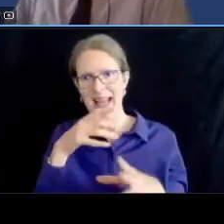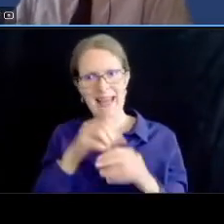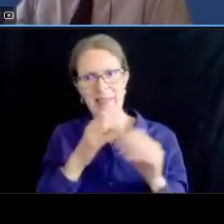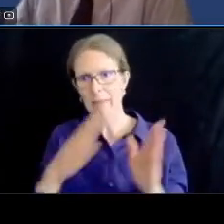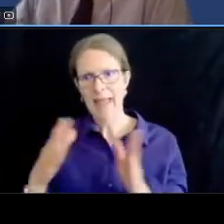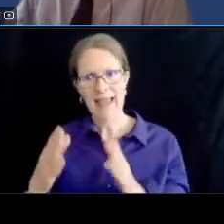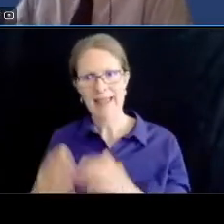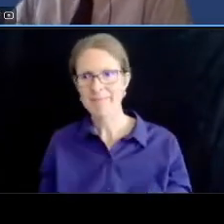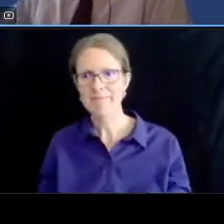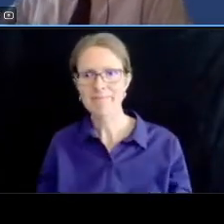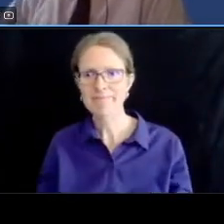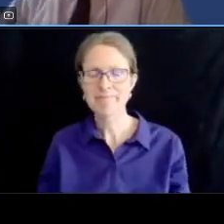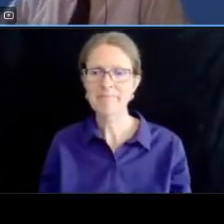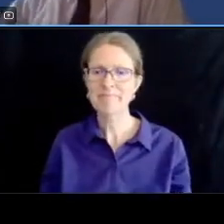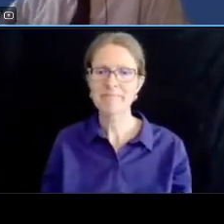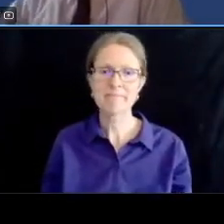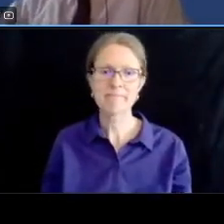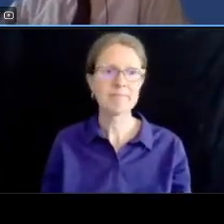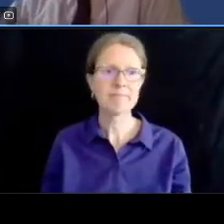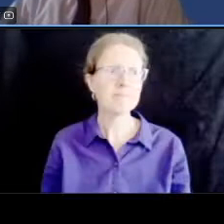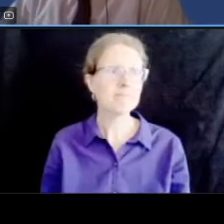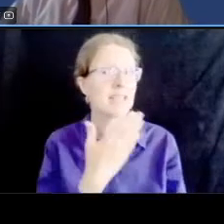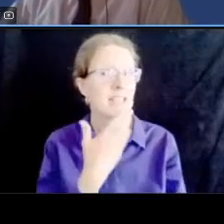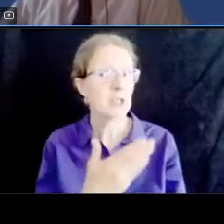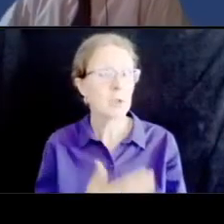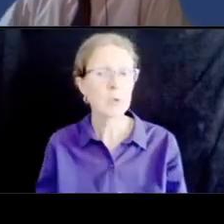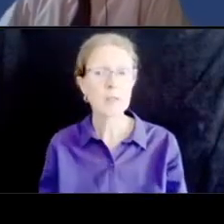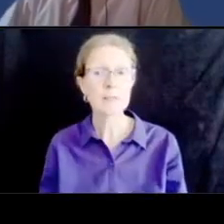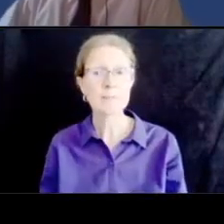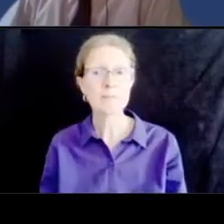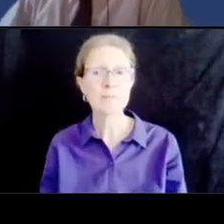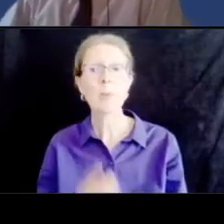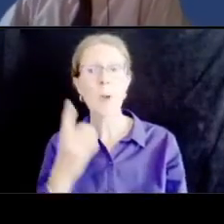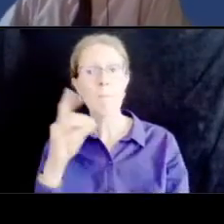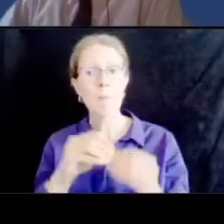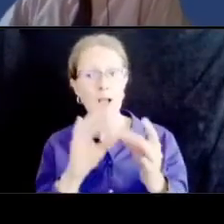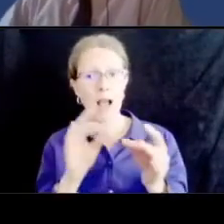thanks there we have another uh comment and another question uh the comedy is